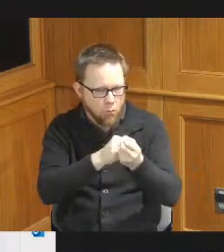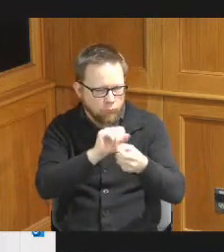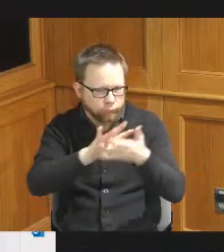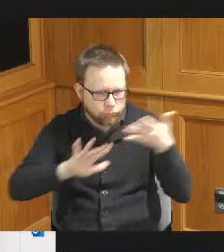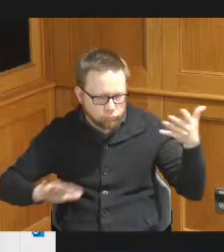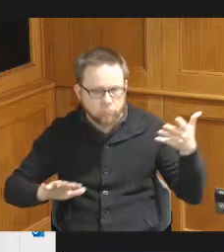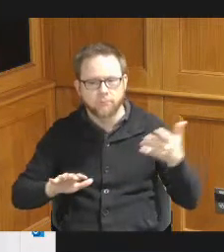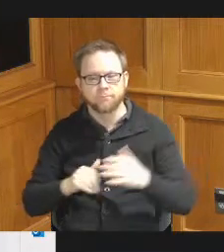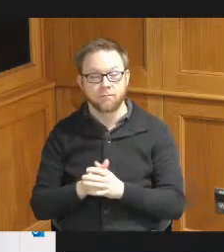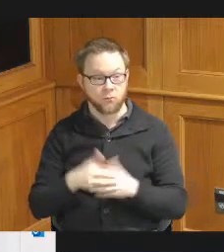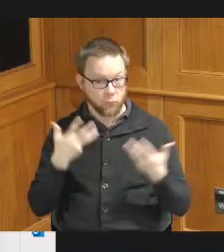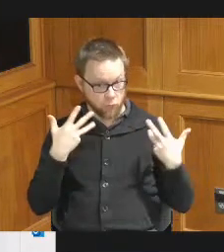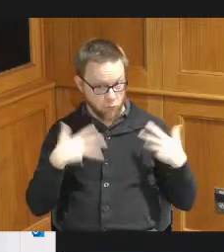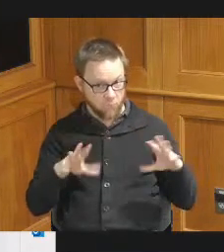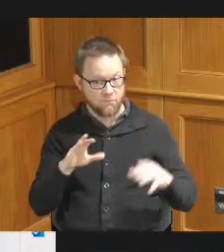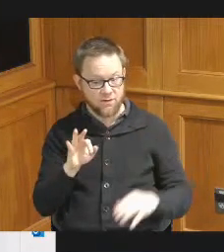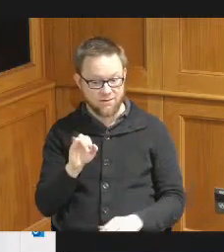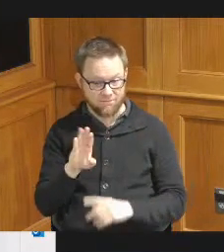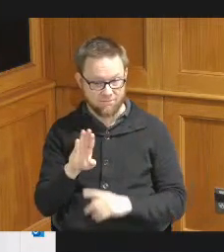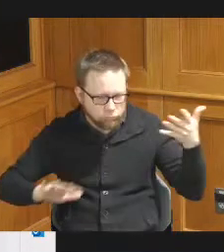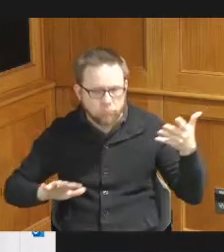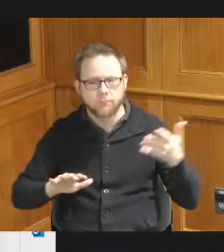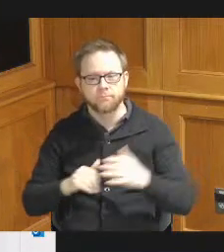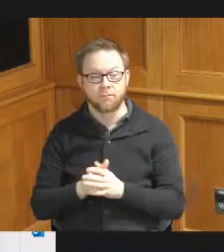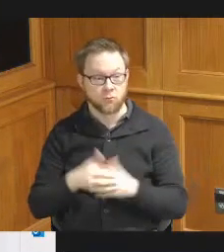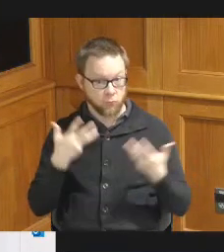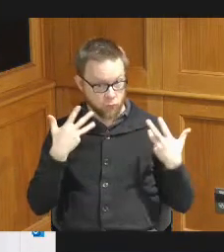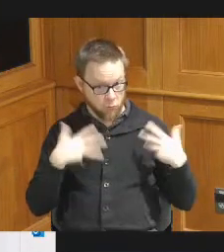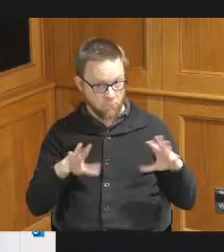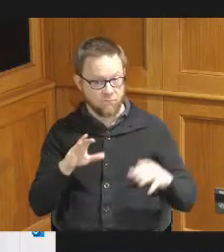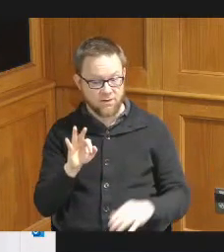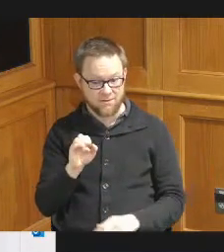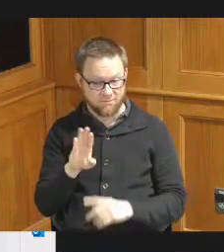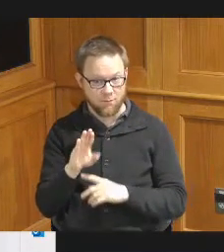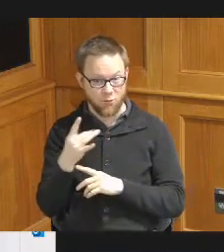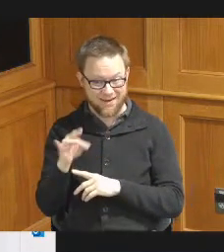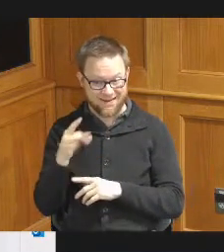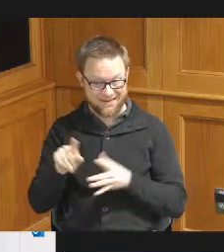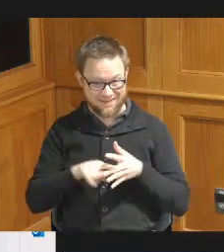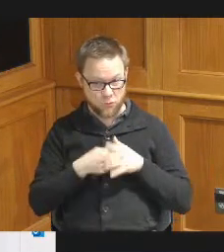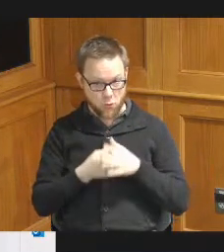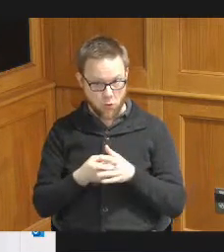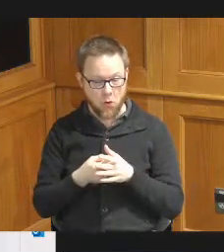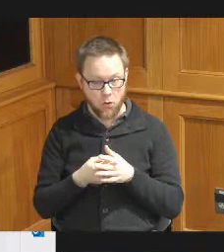and that was done beginning on February 18th beginning on February 18th and provide for